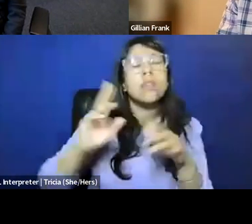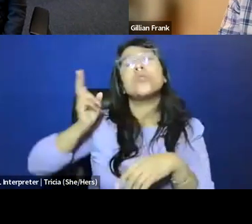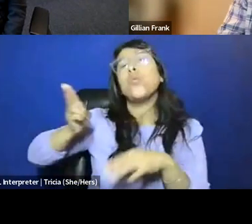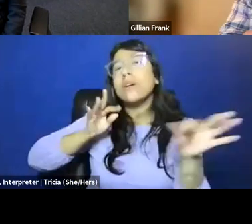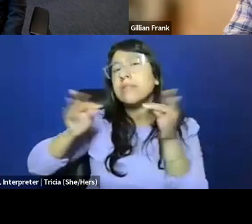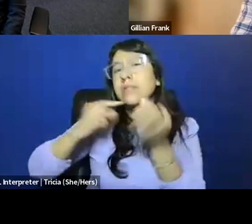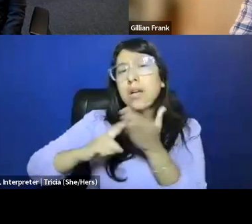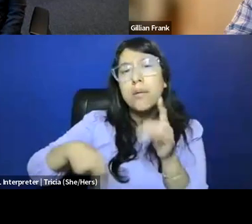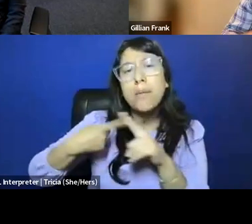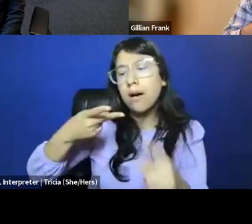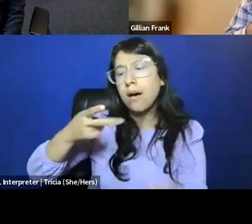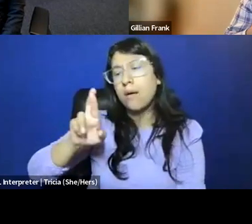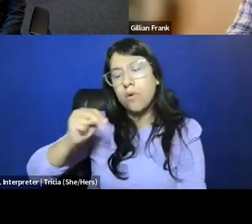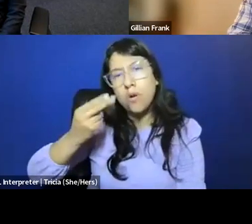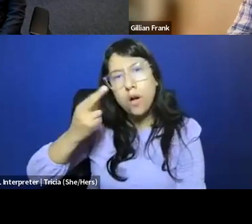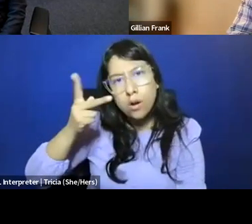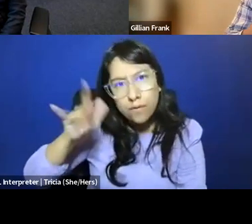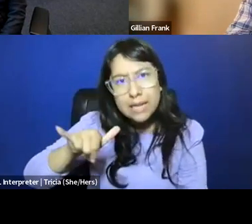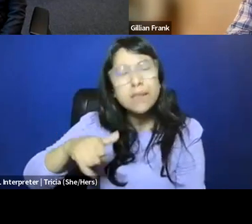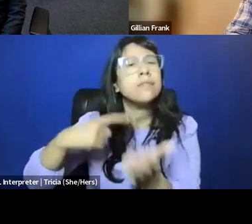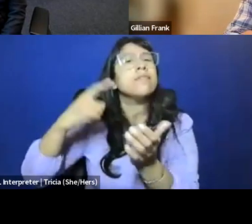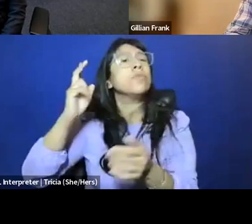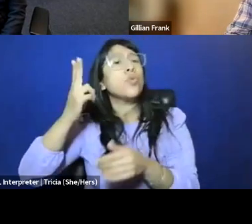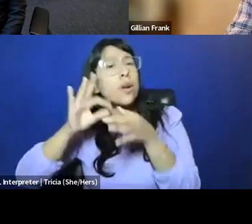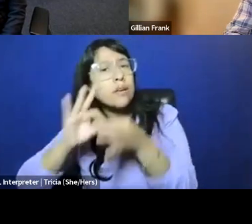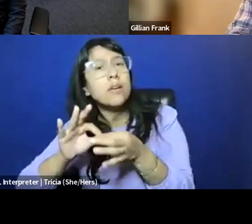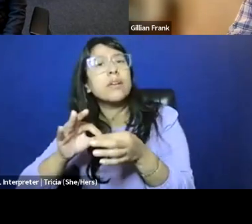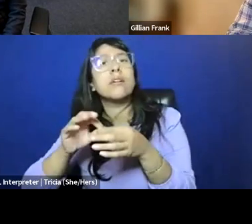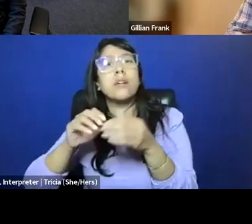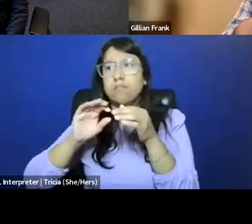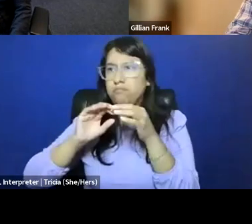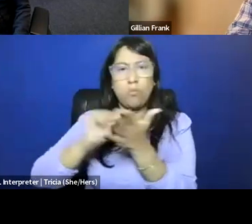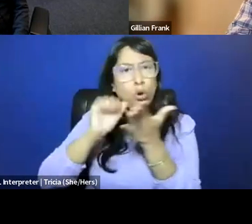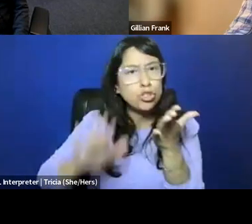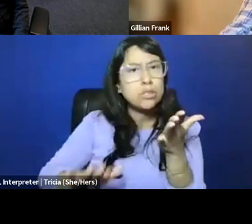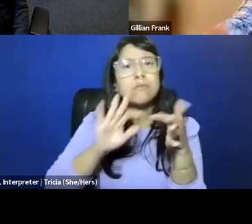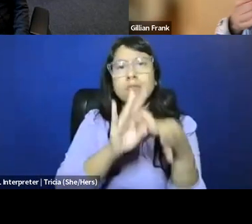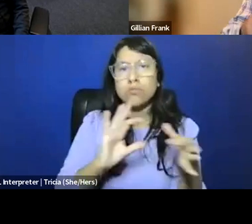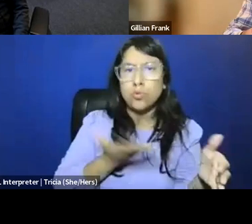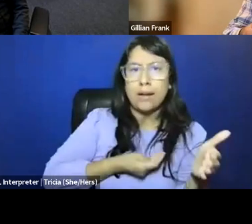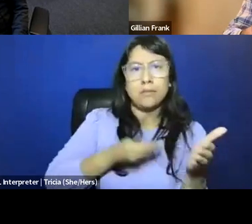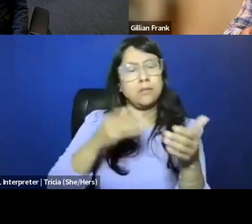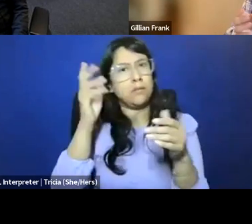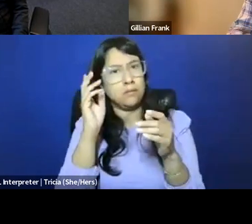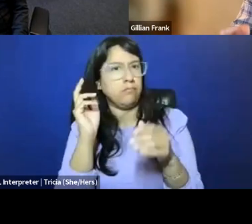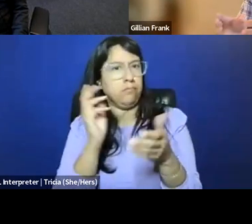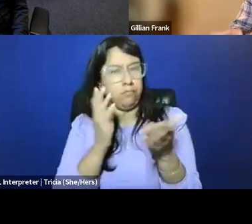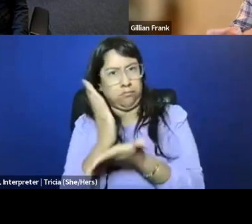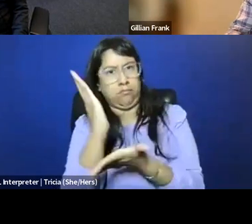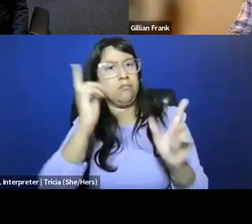there are historians of contraception, there are trans historians, and in the ways in which we focus our energy in order to tell local stories, and bring them to light,